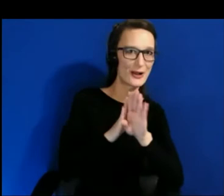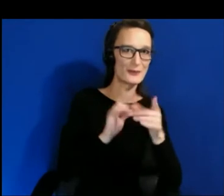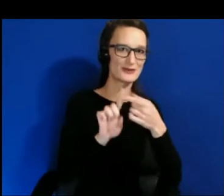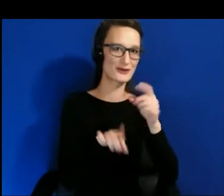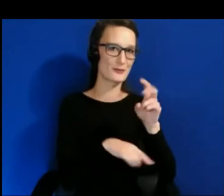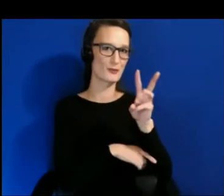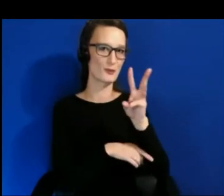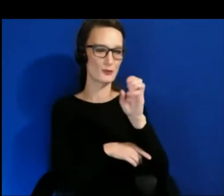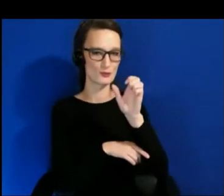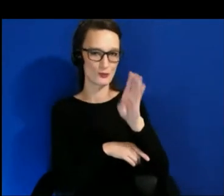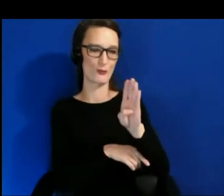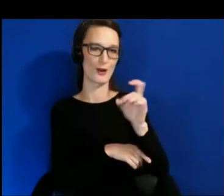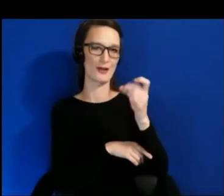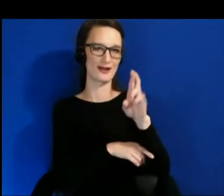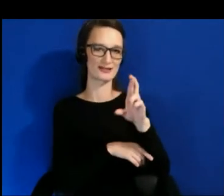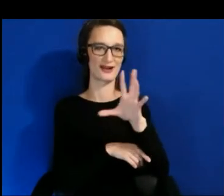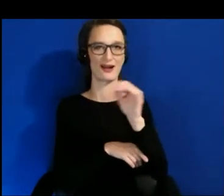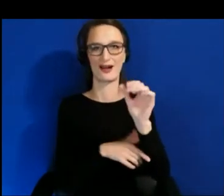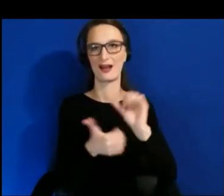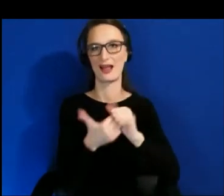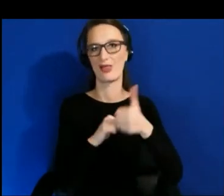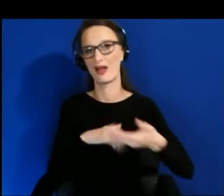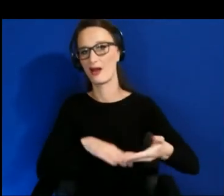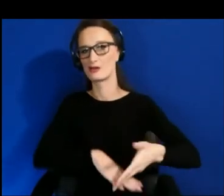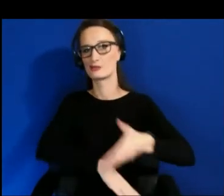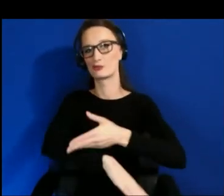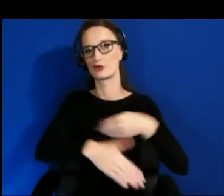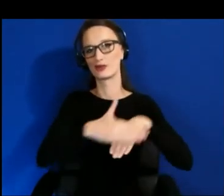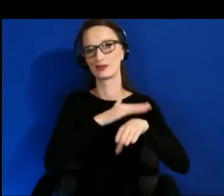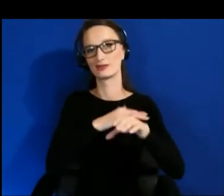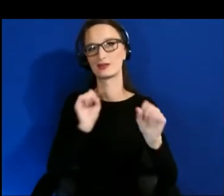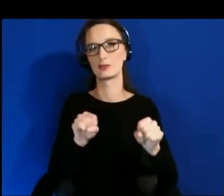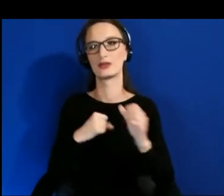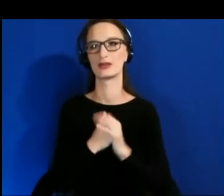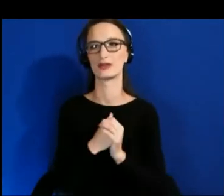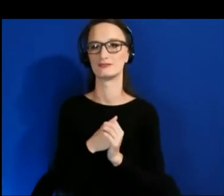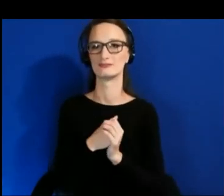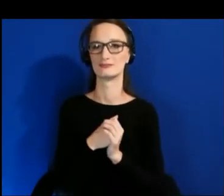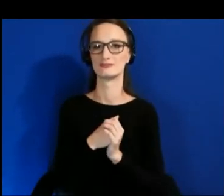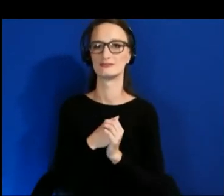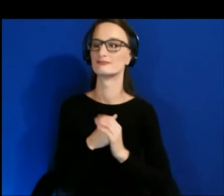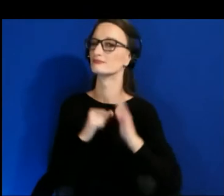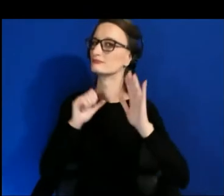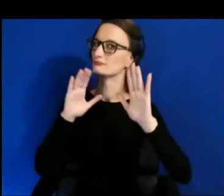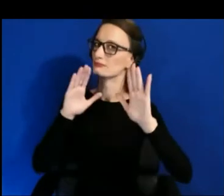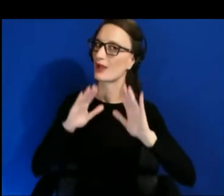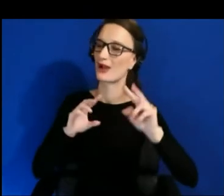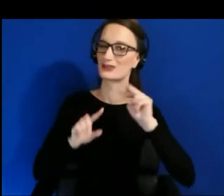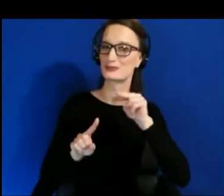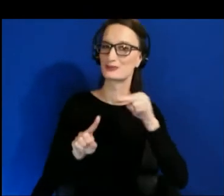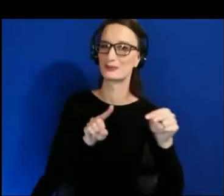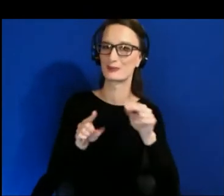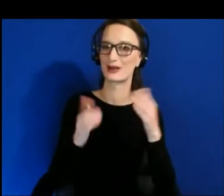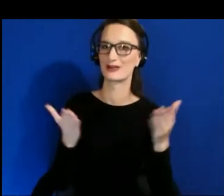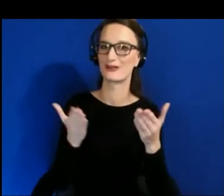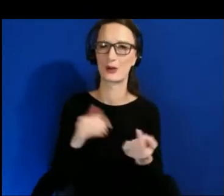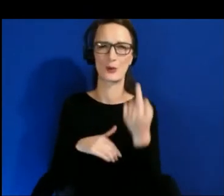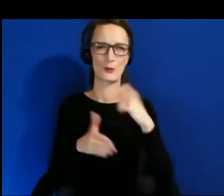to accessibility. Absolutely. Great perspectives here, and one key thing that I think is a great take away, especially